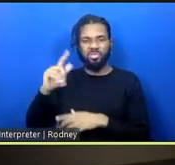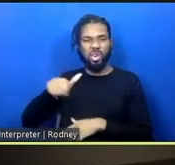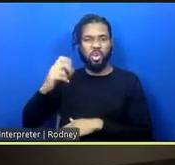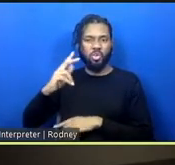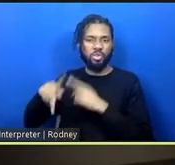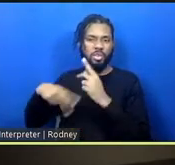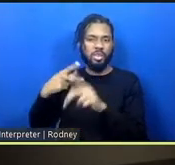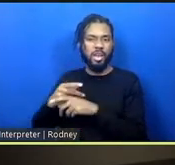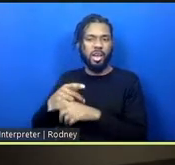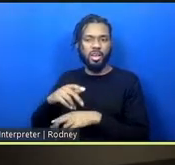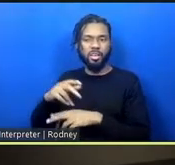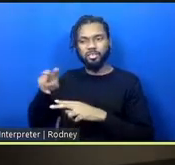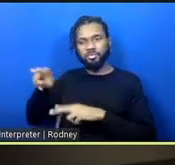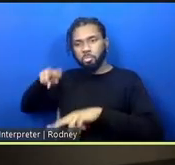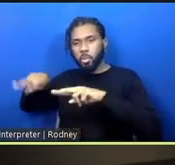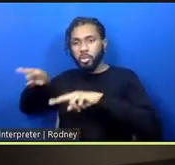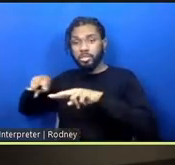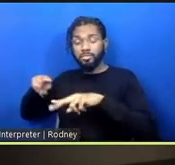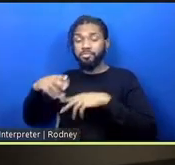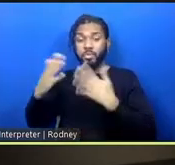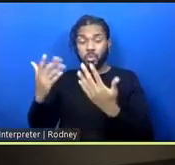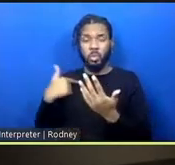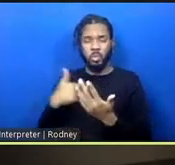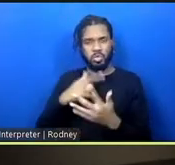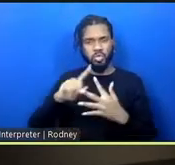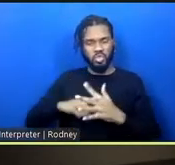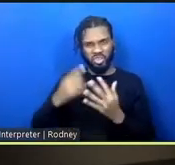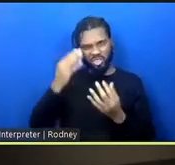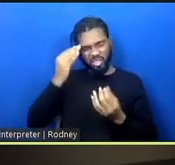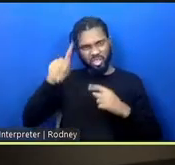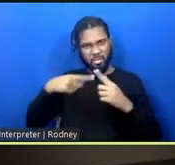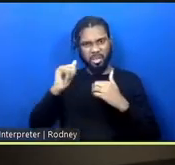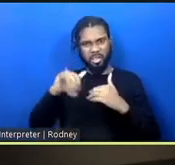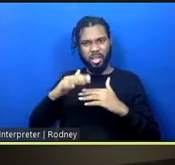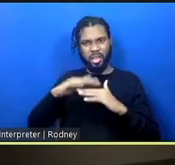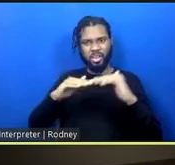So, we were beginning to really think about those connections around what does